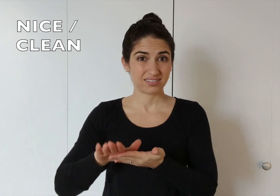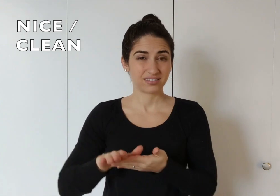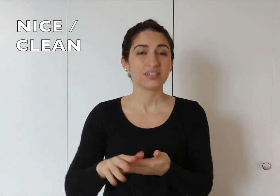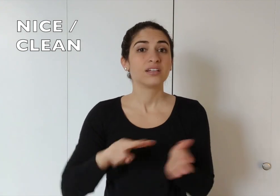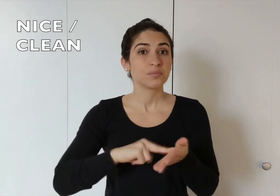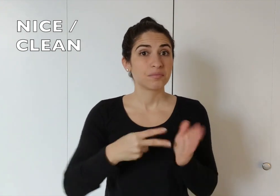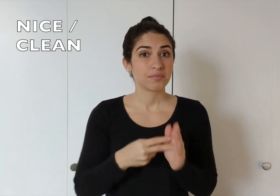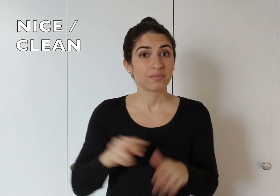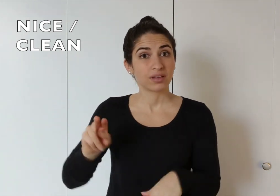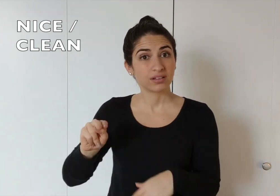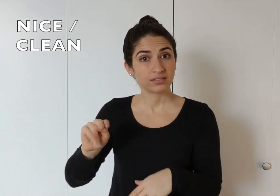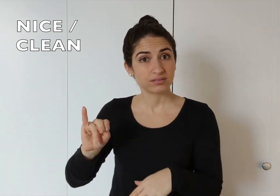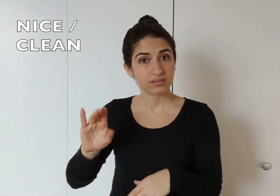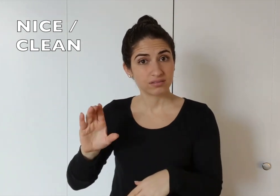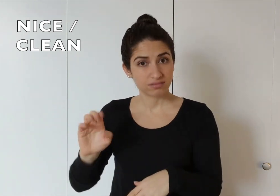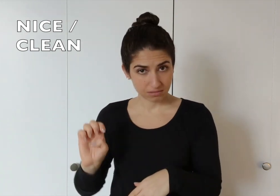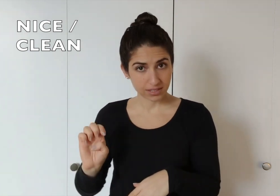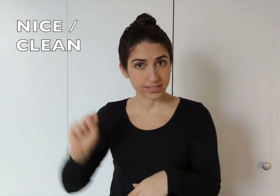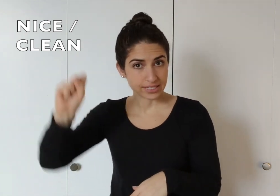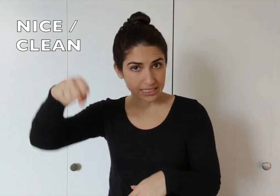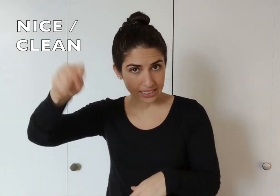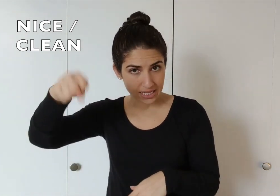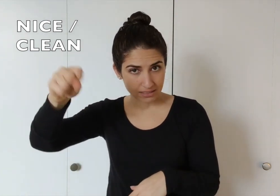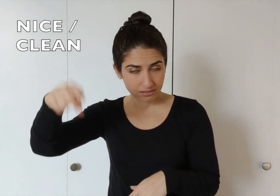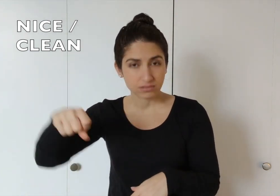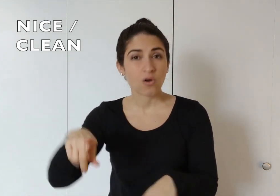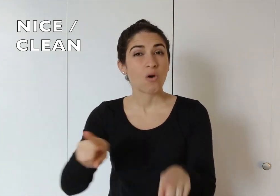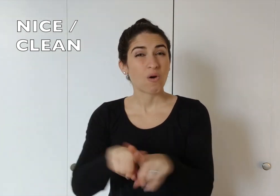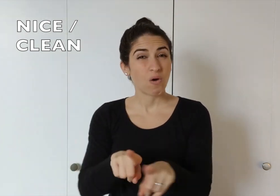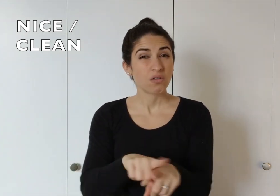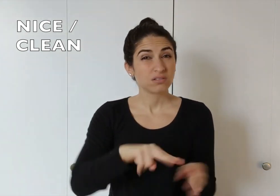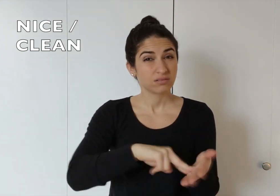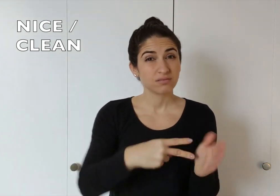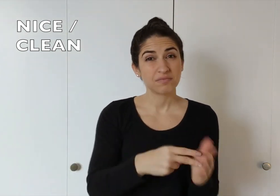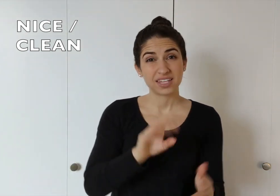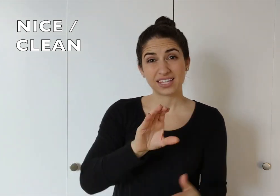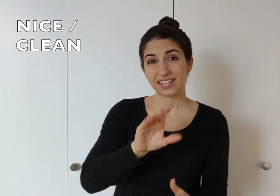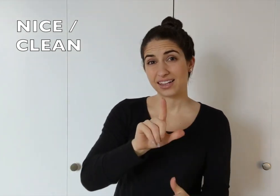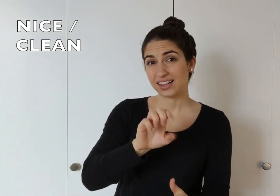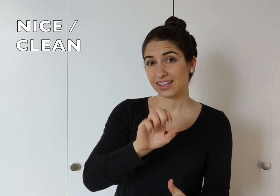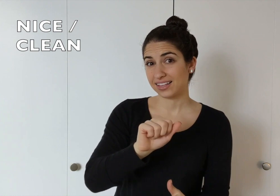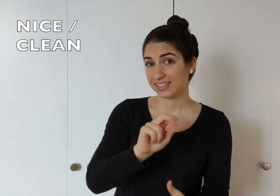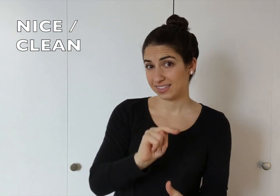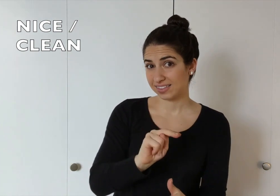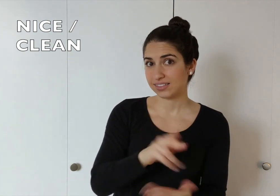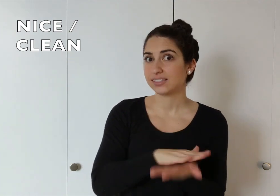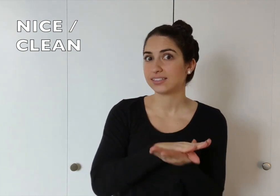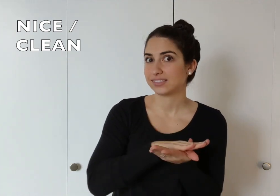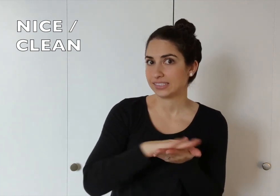That means NICE -- yes. Also means CLEAN.